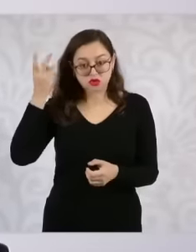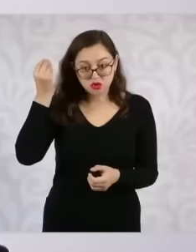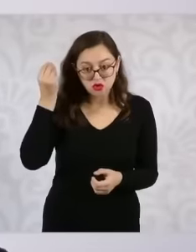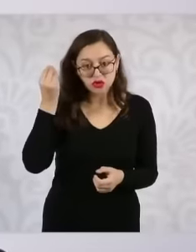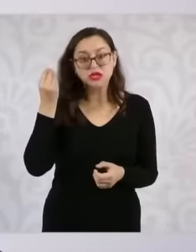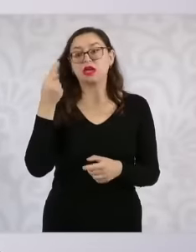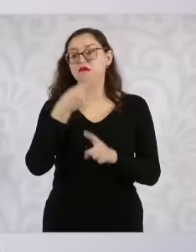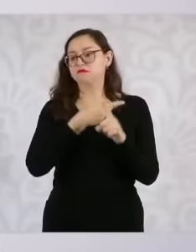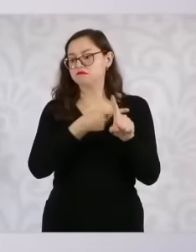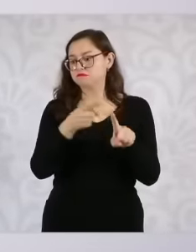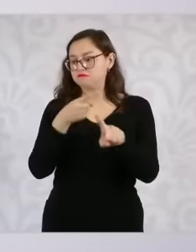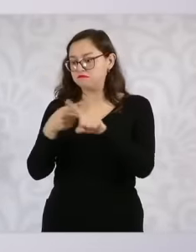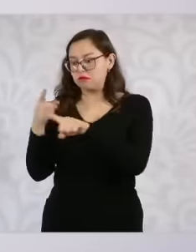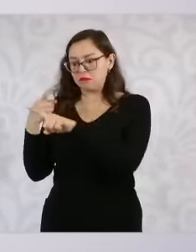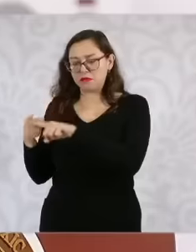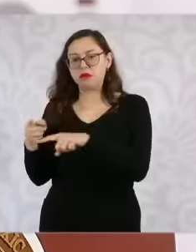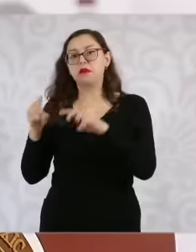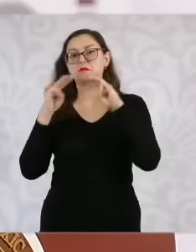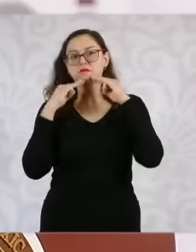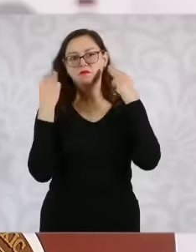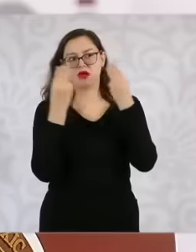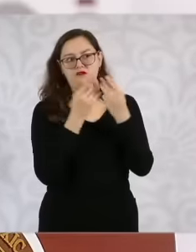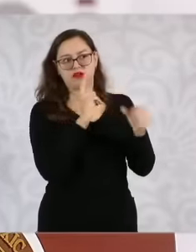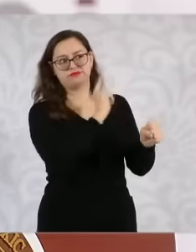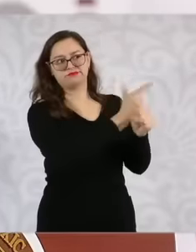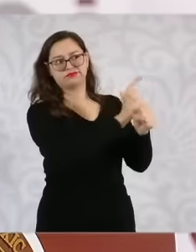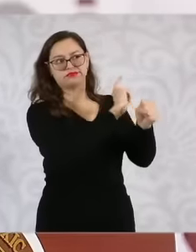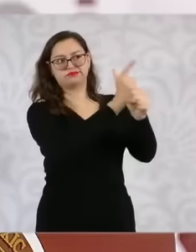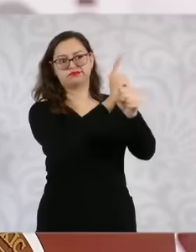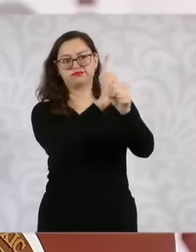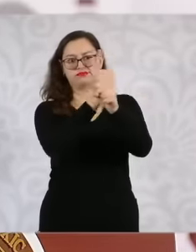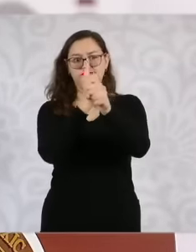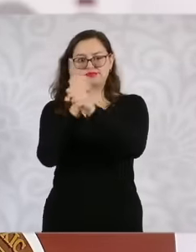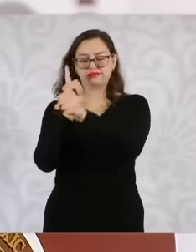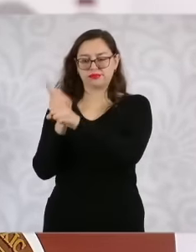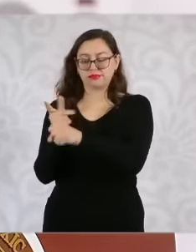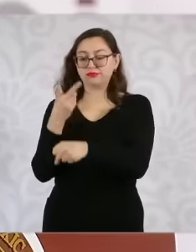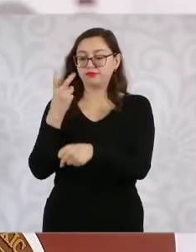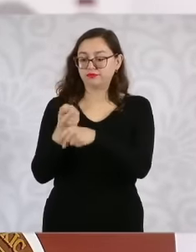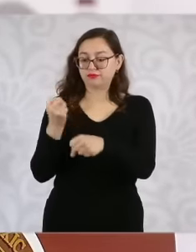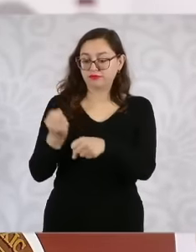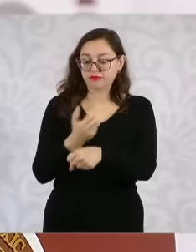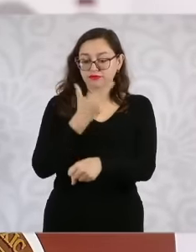identify criminal networks. This undersecretary will be reinforced with